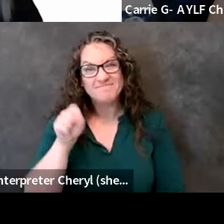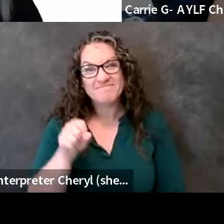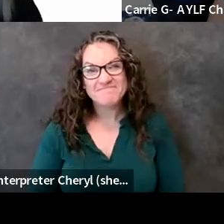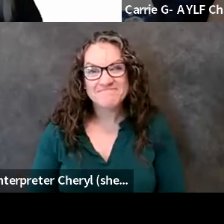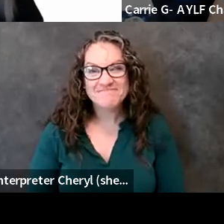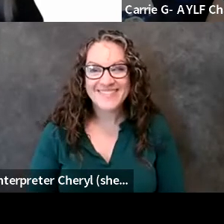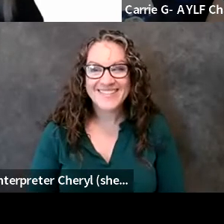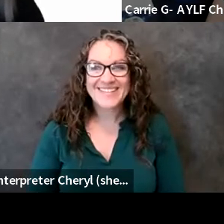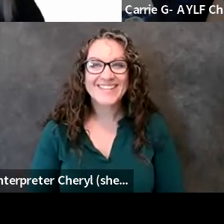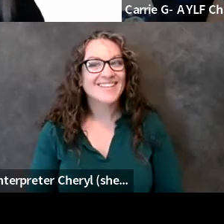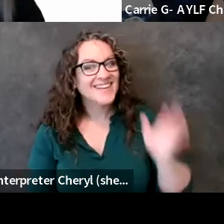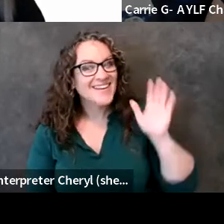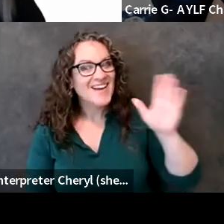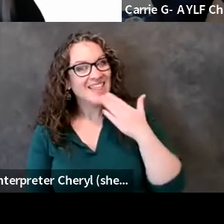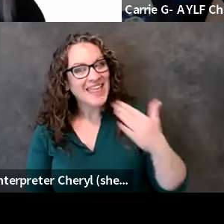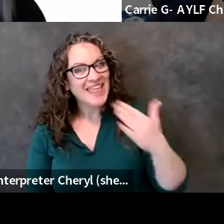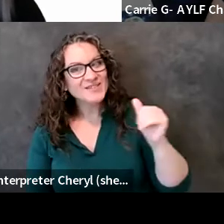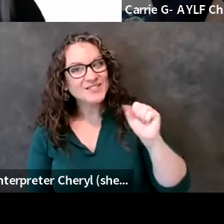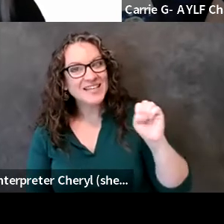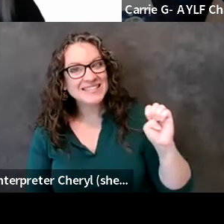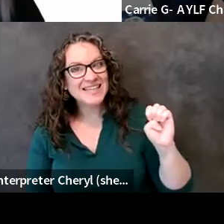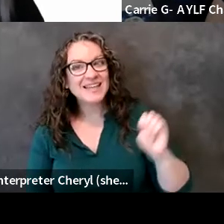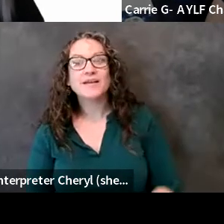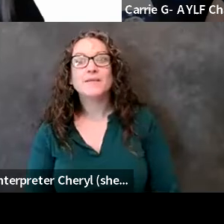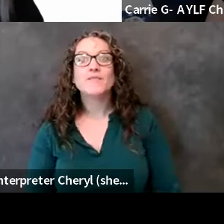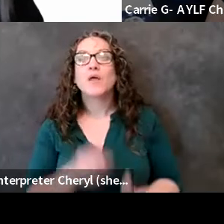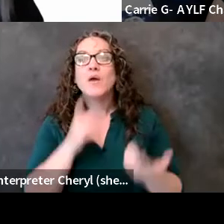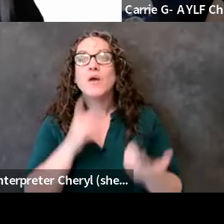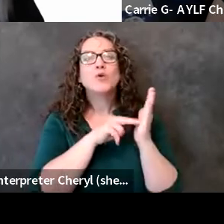awesome thanks jesse all right jennifer i'm just going to read a couple more questions in the chat